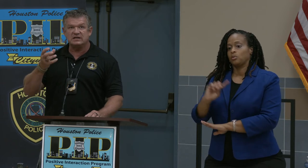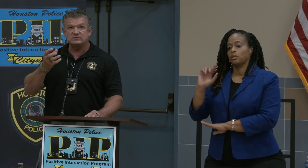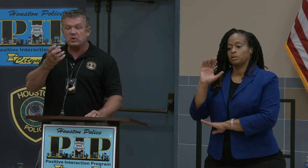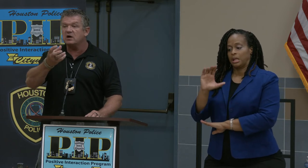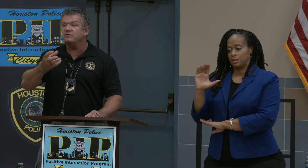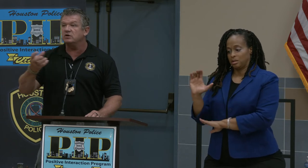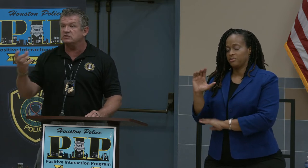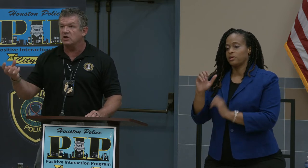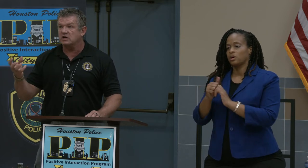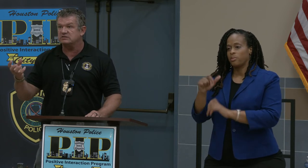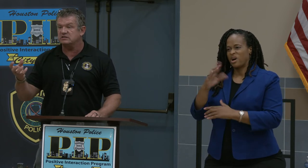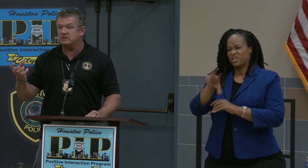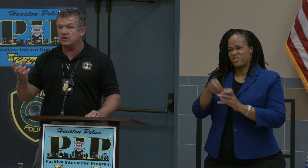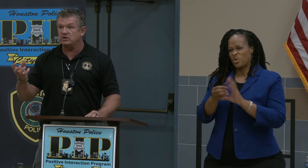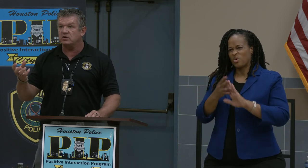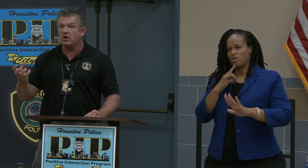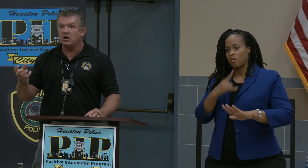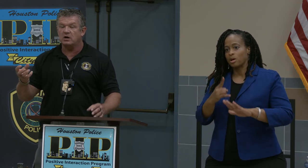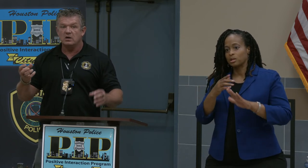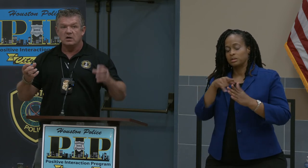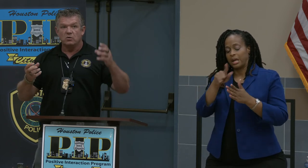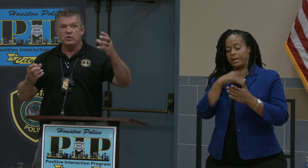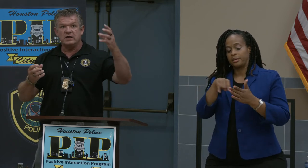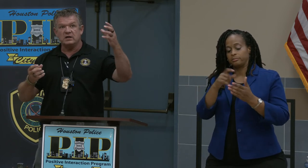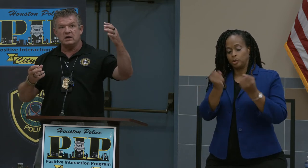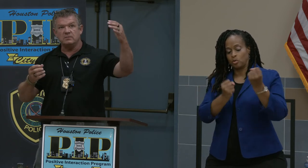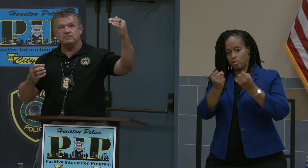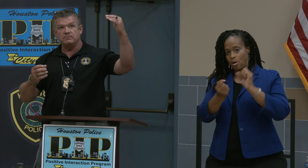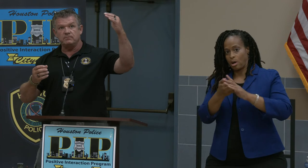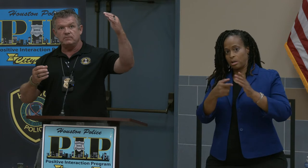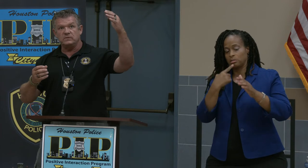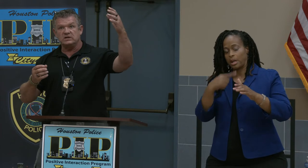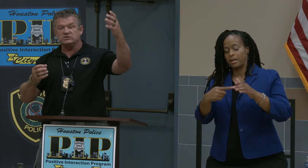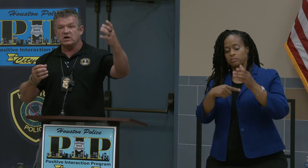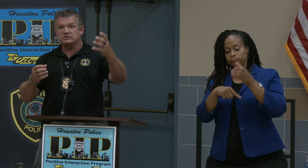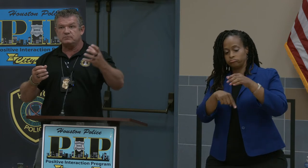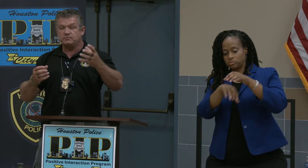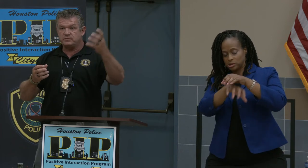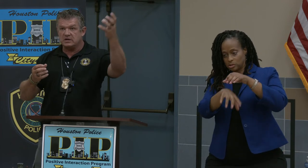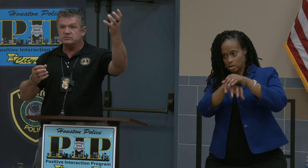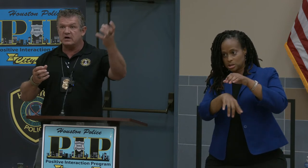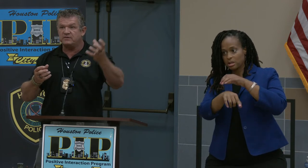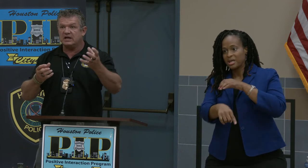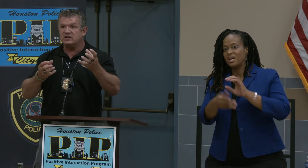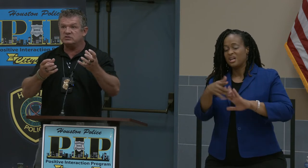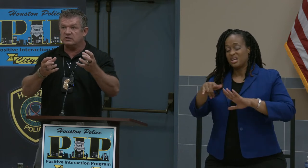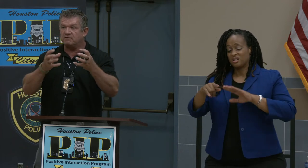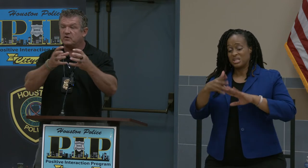it's part of your exhaust system on your car. When the exhaust comes off the engine,